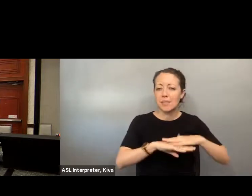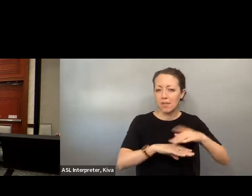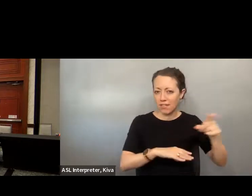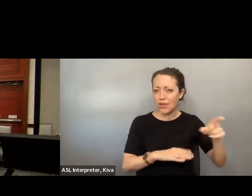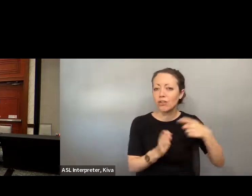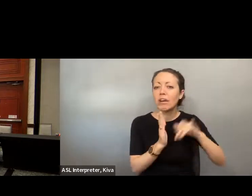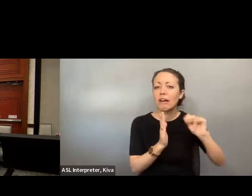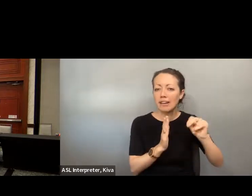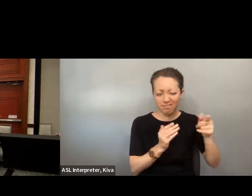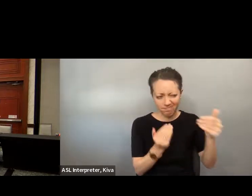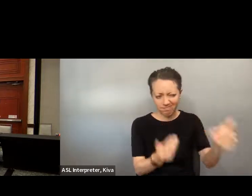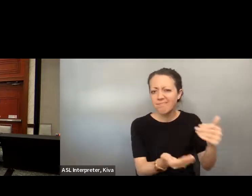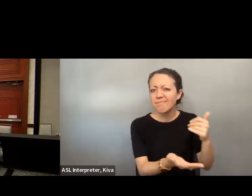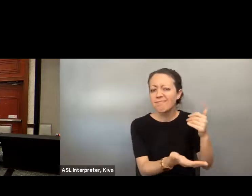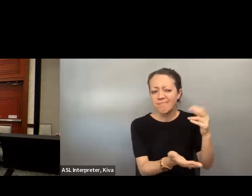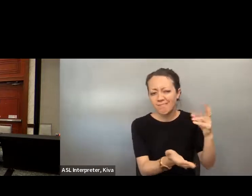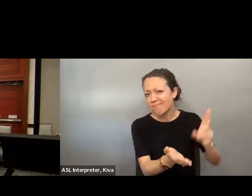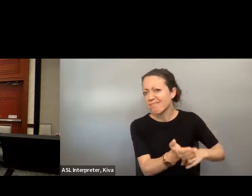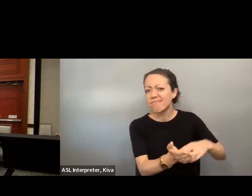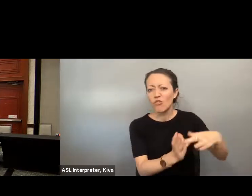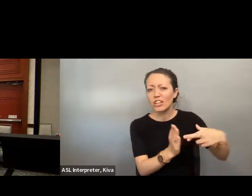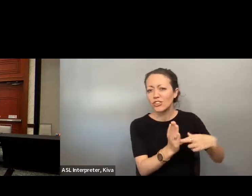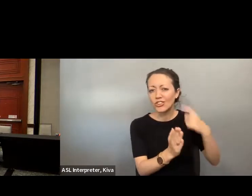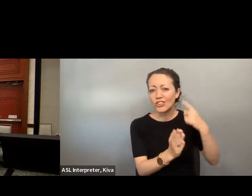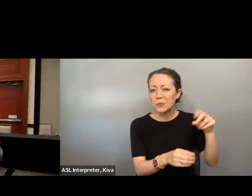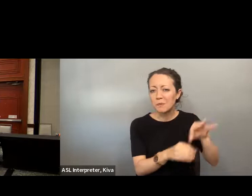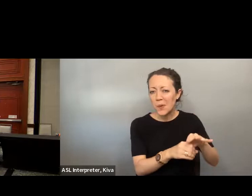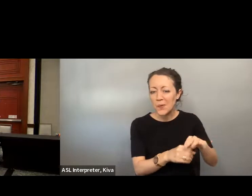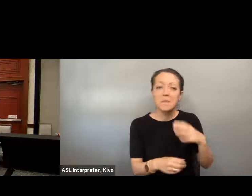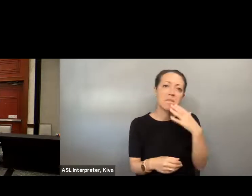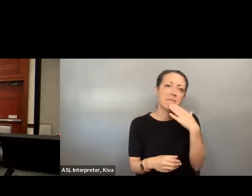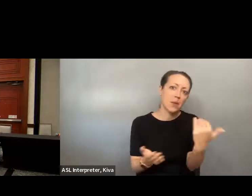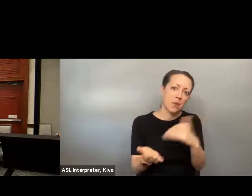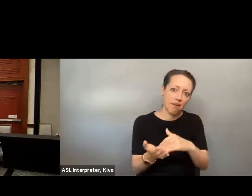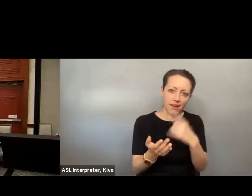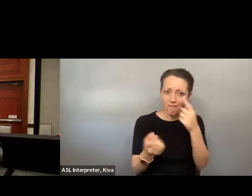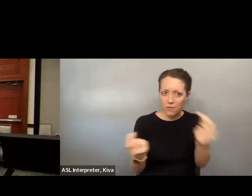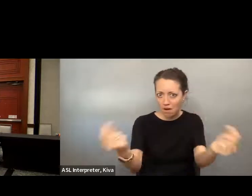registering qualified Florida residents to vote. So anyone interested in registering to vote can see them in the lobby So, anyone, if, and registering to vote can see them in the lobby at the check-in table, and we'd be happy to help you out with that.